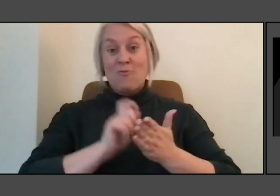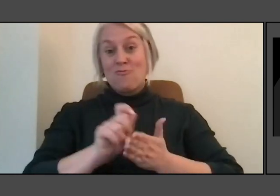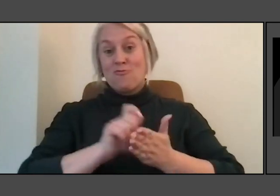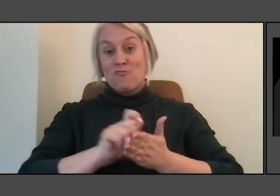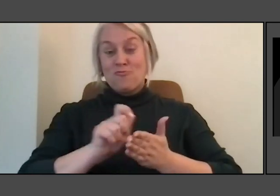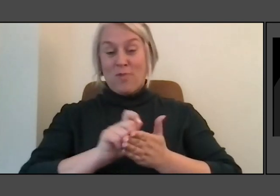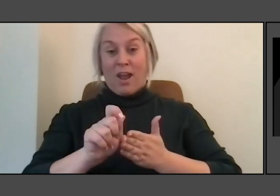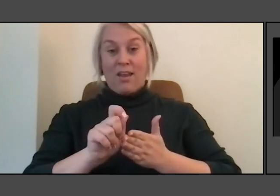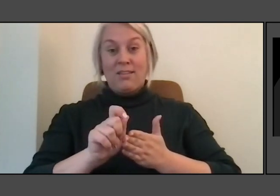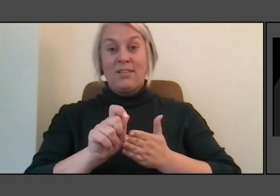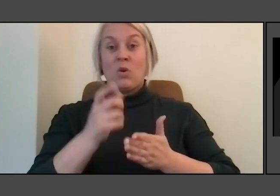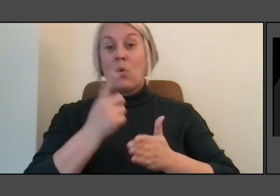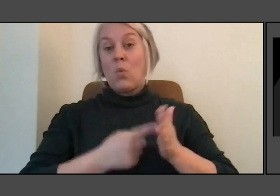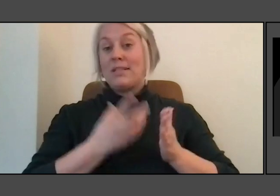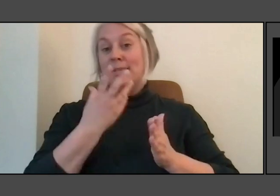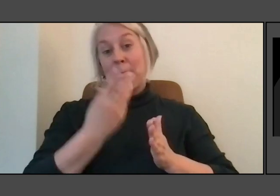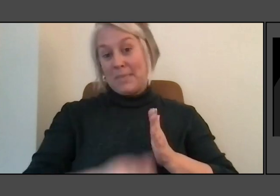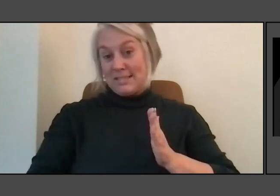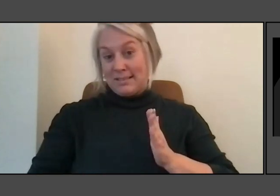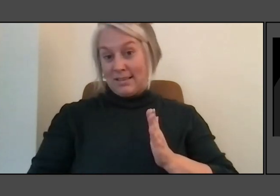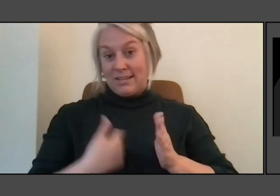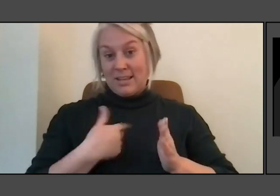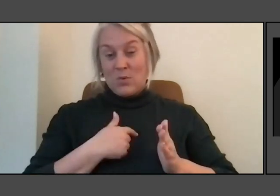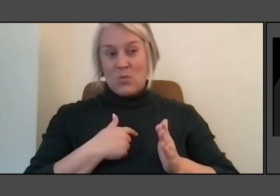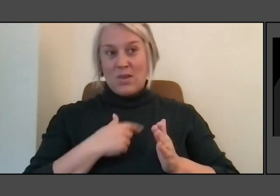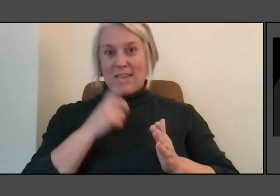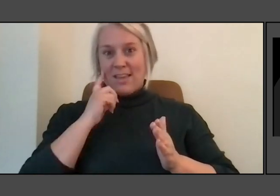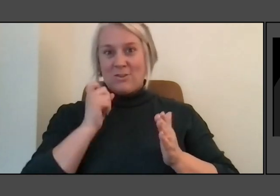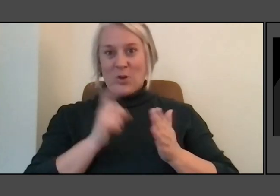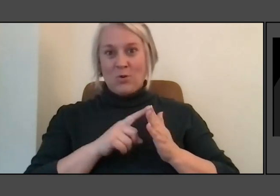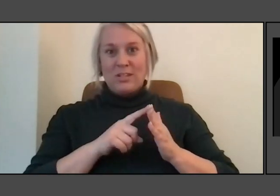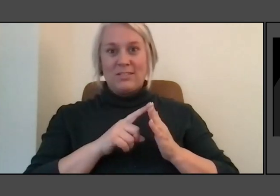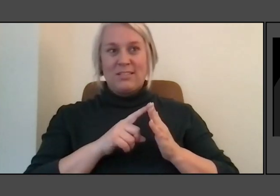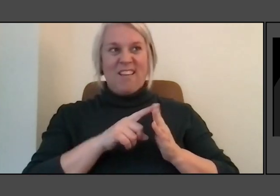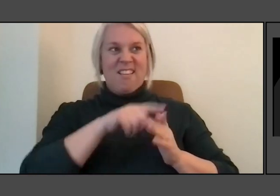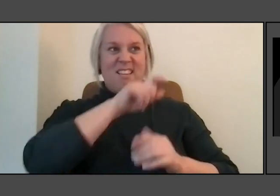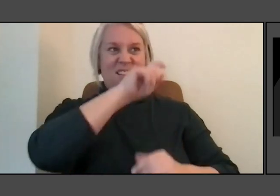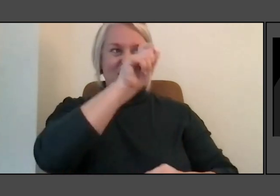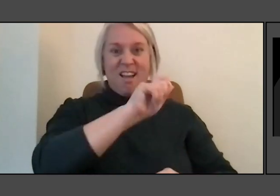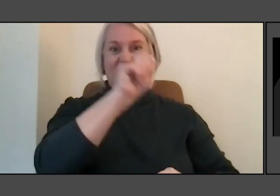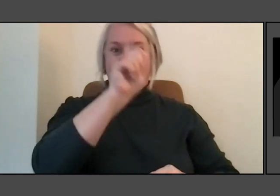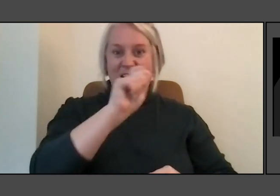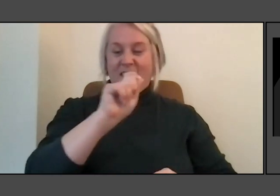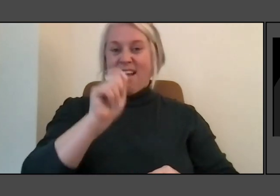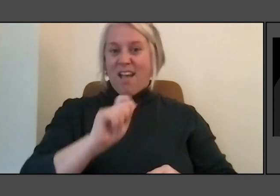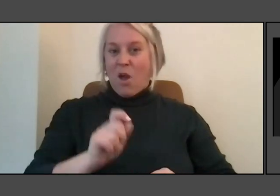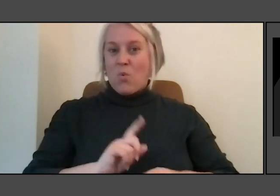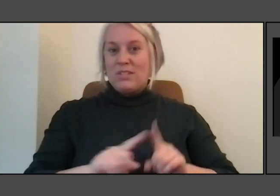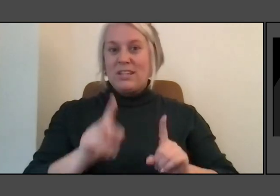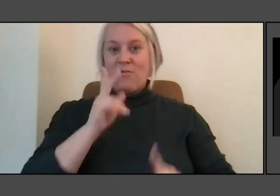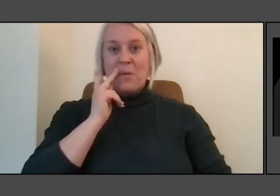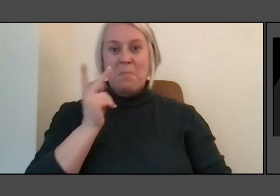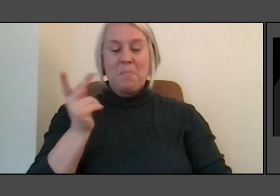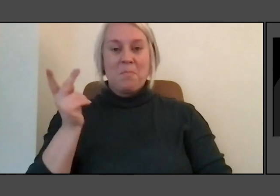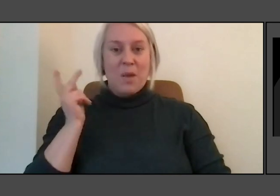And we just watched as the wall grew with memories. And then I had someone transcribe them all